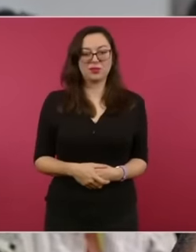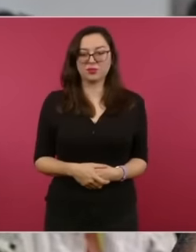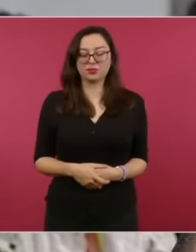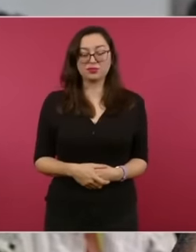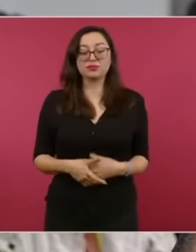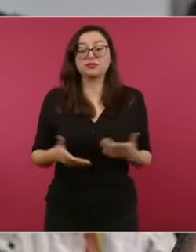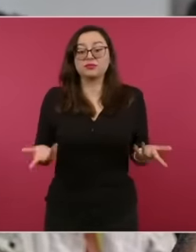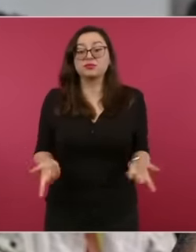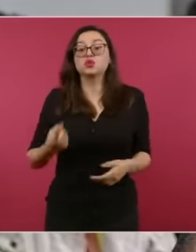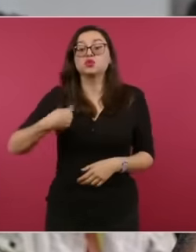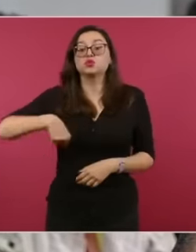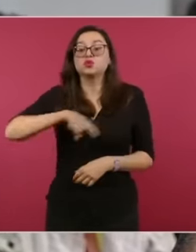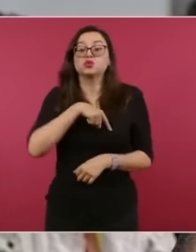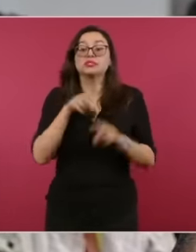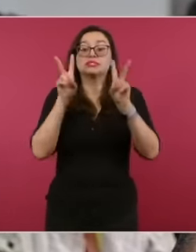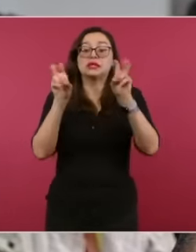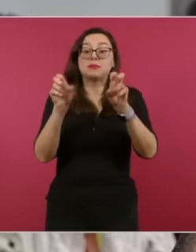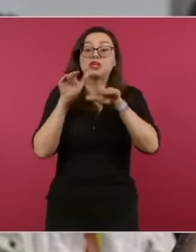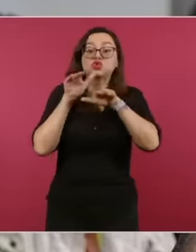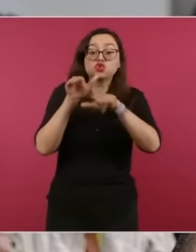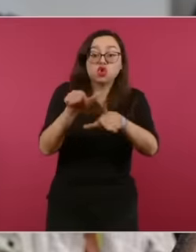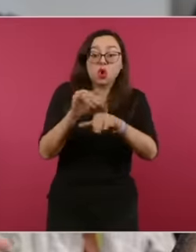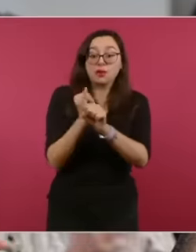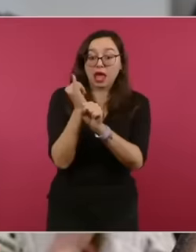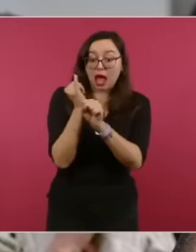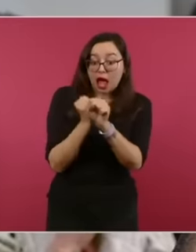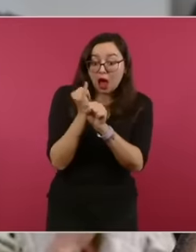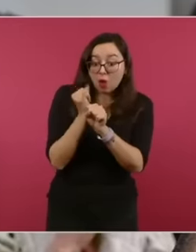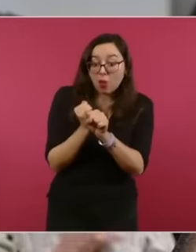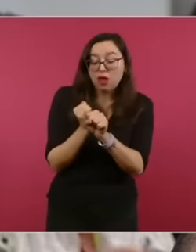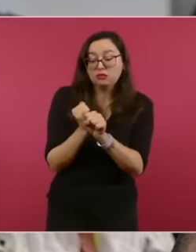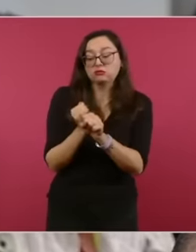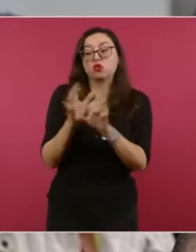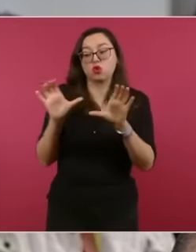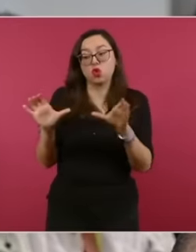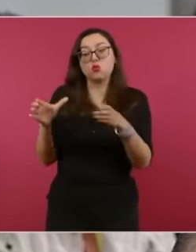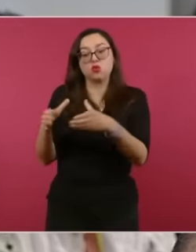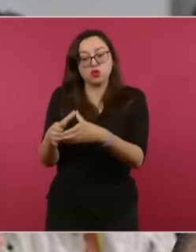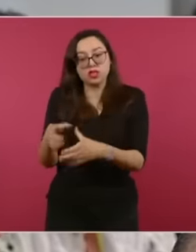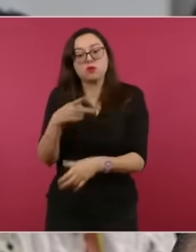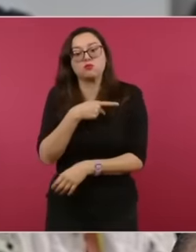researching about water, those communities that are the most vulnerable are the ones that have the least access